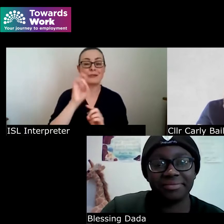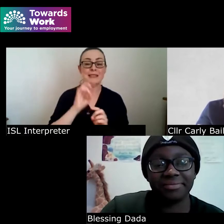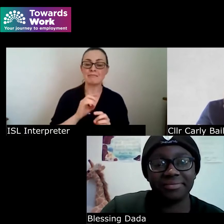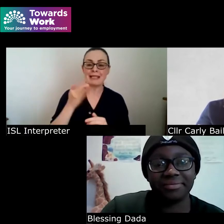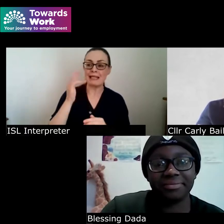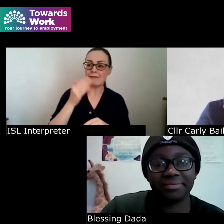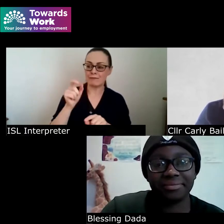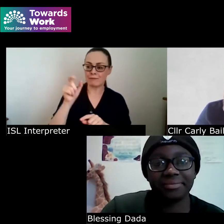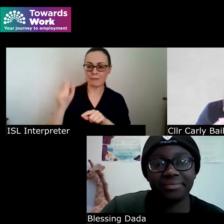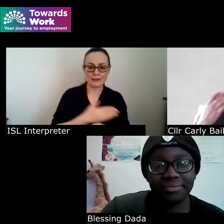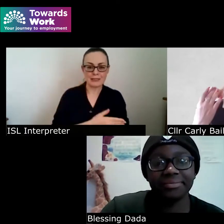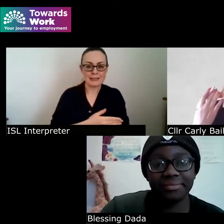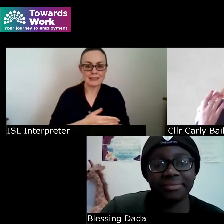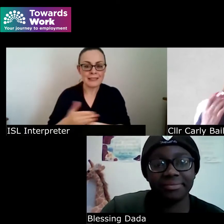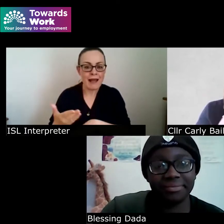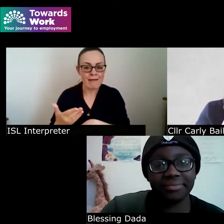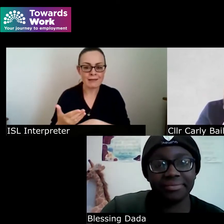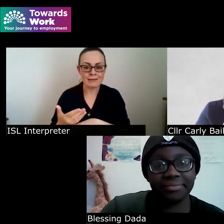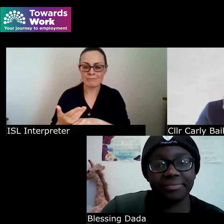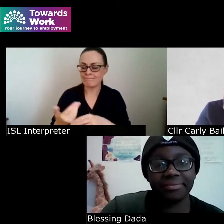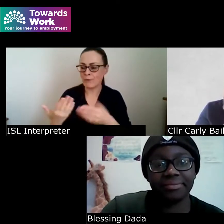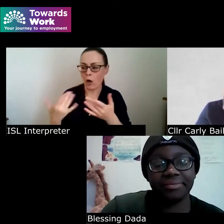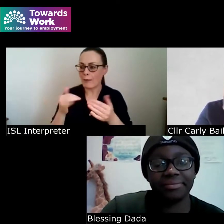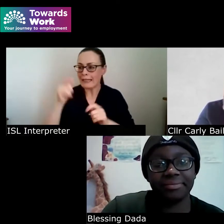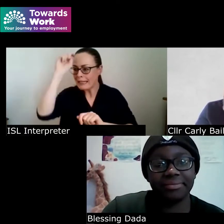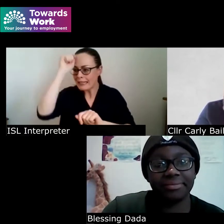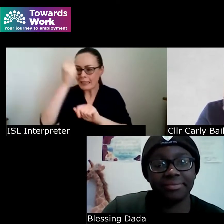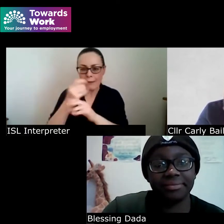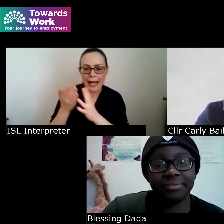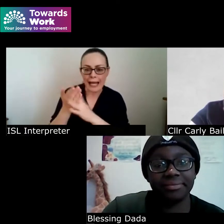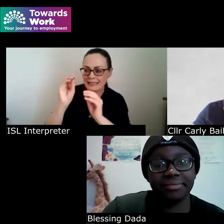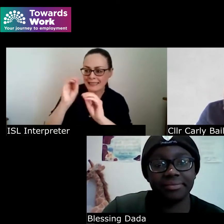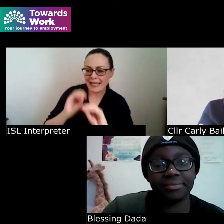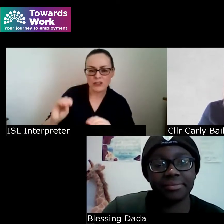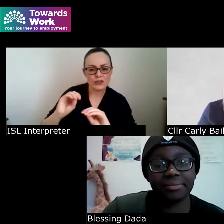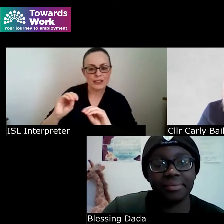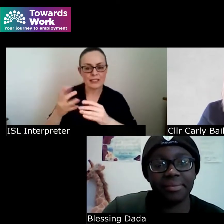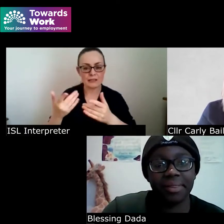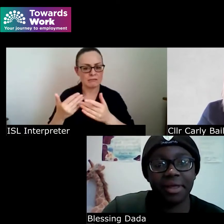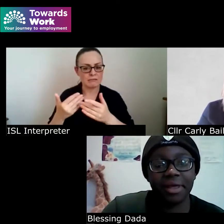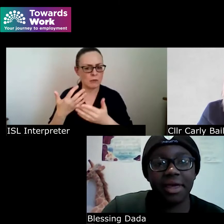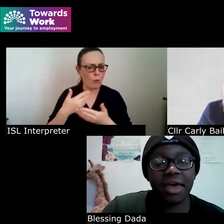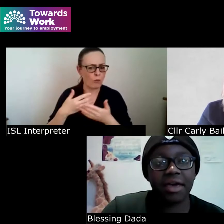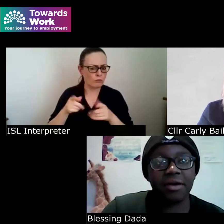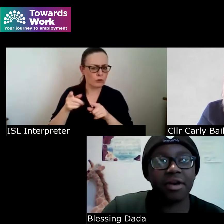on like you know if they're thinking about maybe trying to access education or what have you I